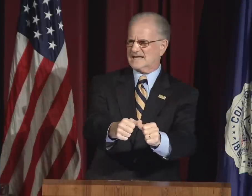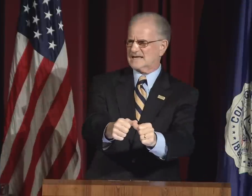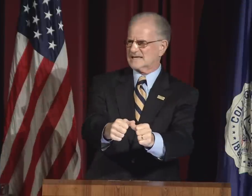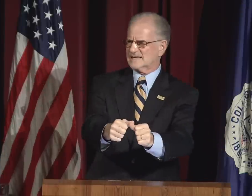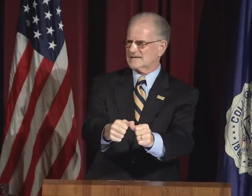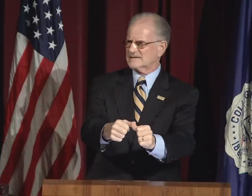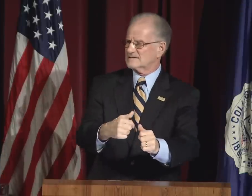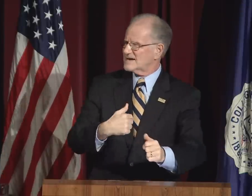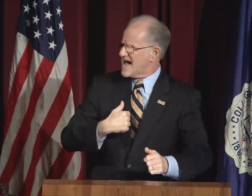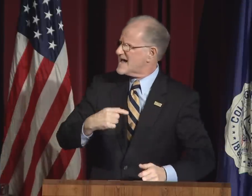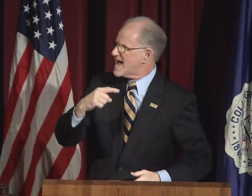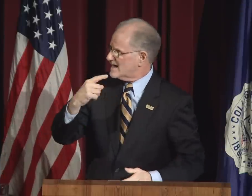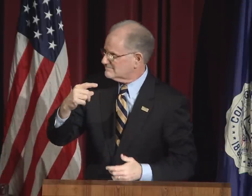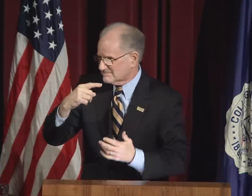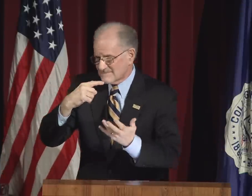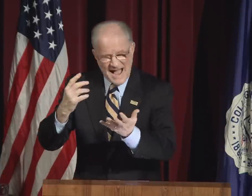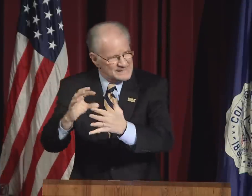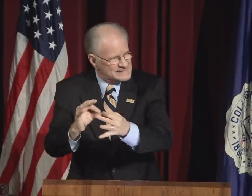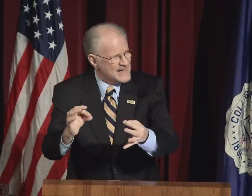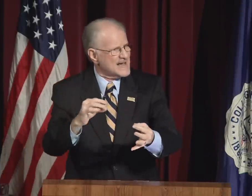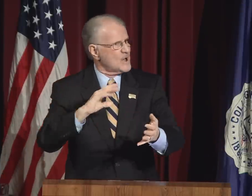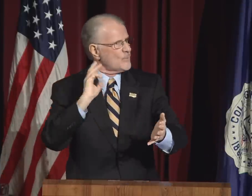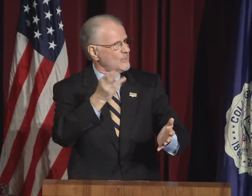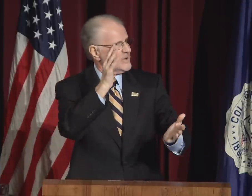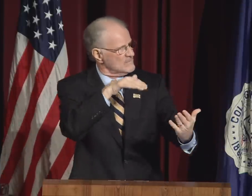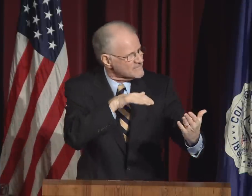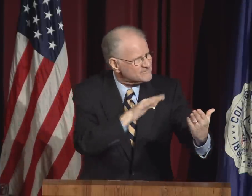that it is here to stay.